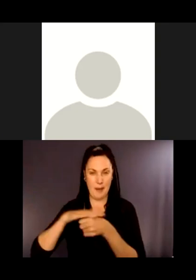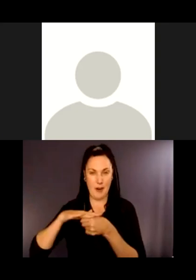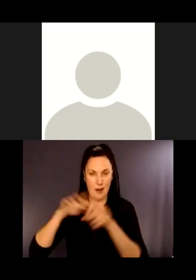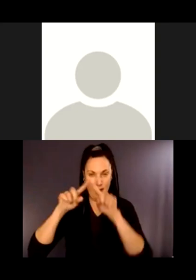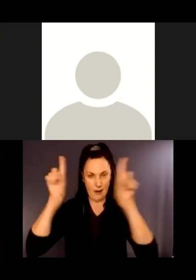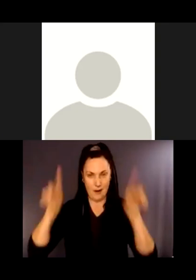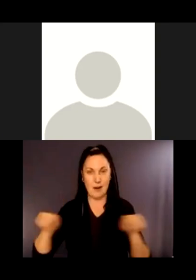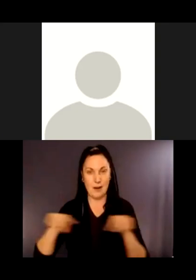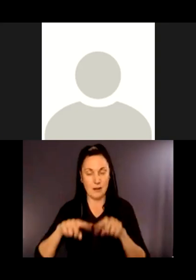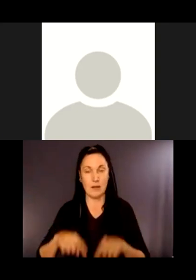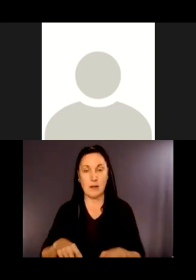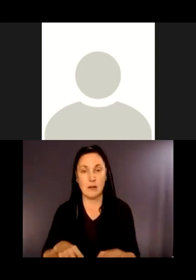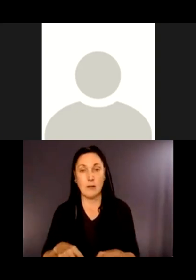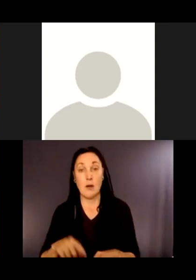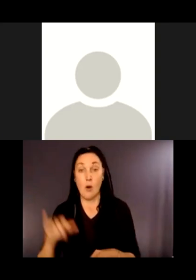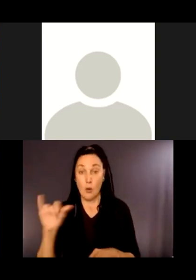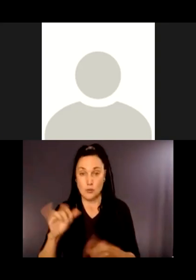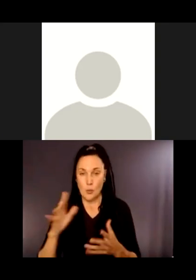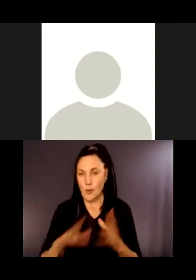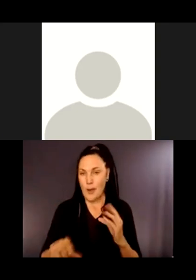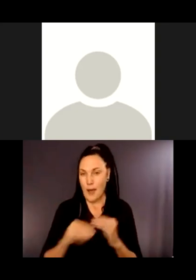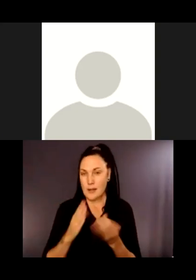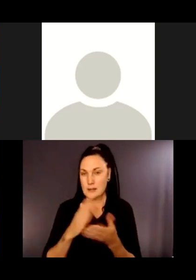So those are some that I will take you through now.